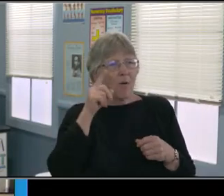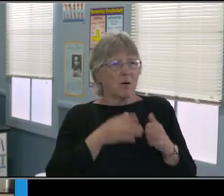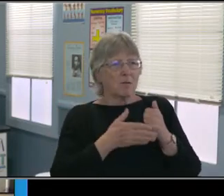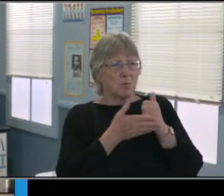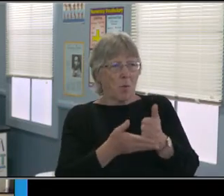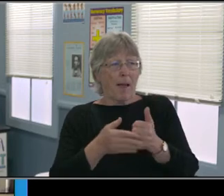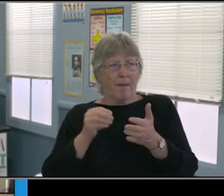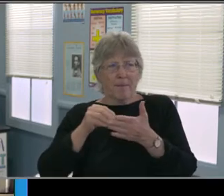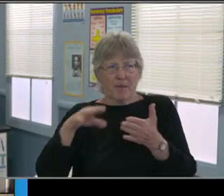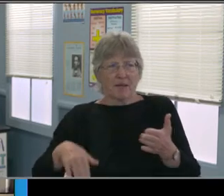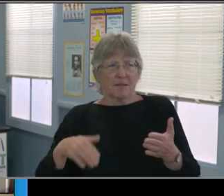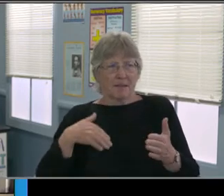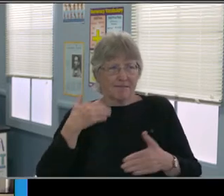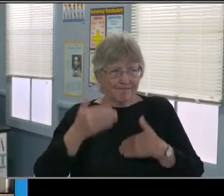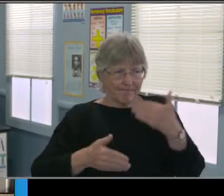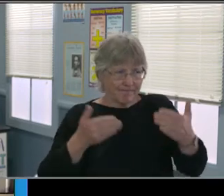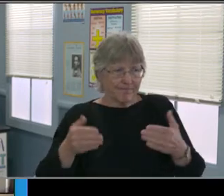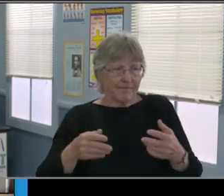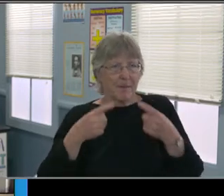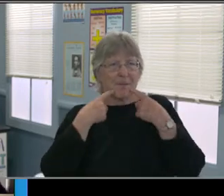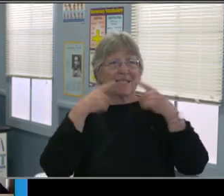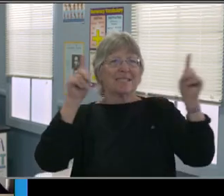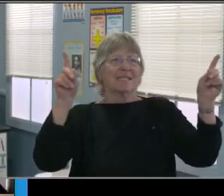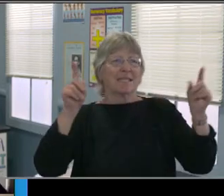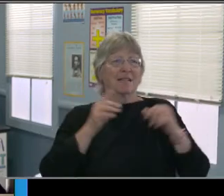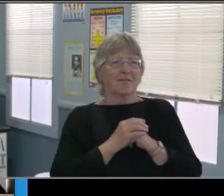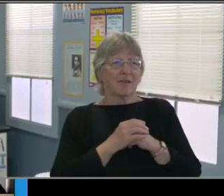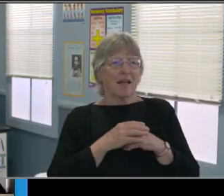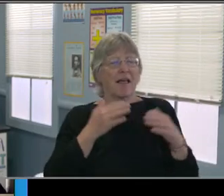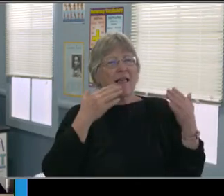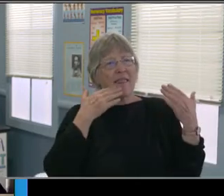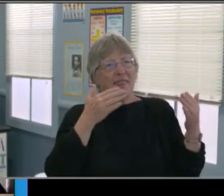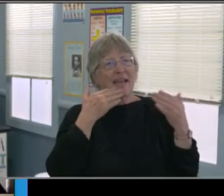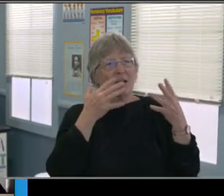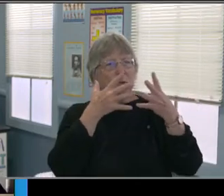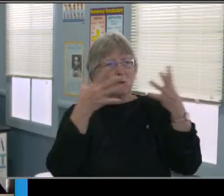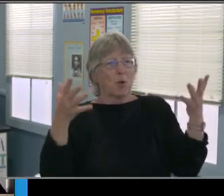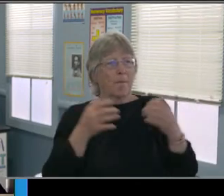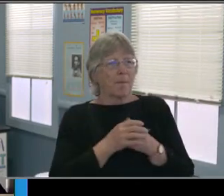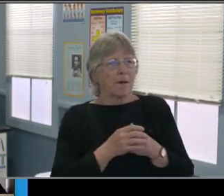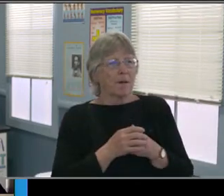Nope. Okay. Let me see share screen.